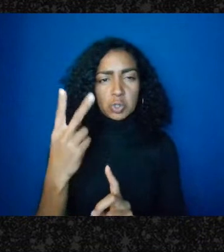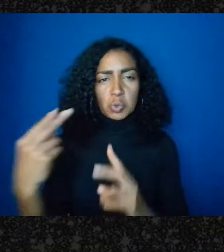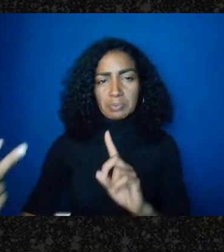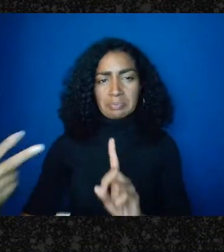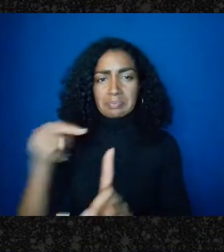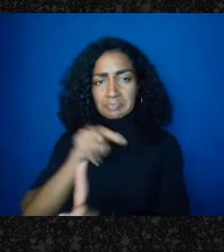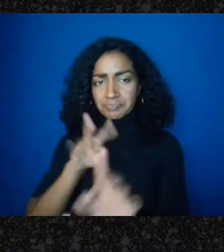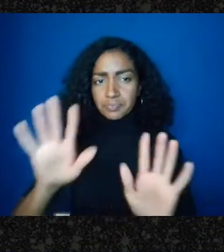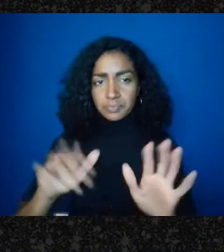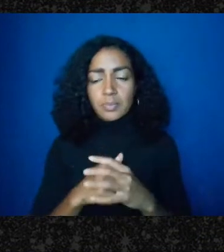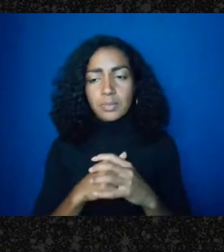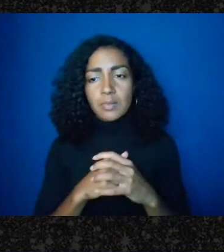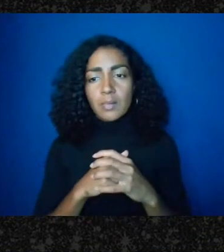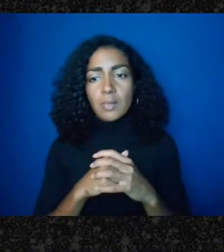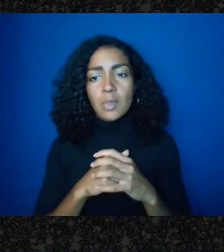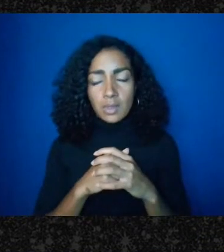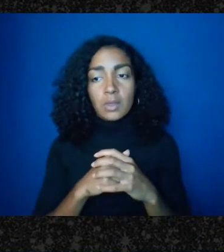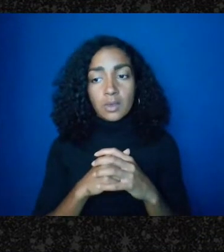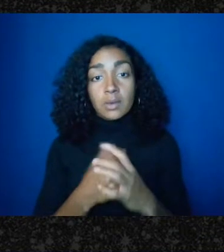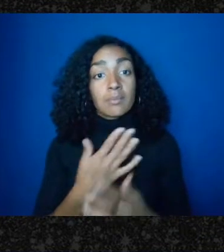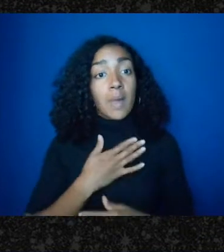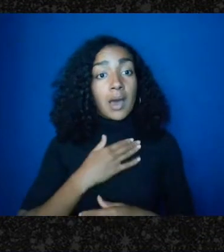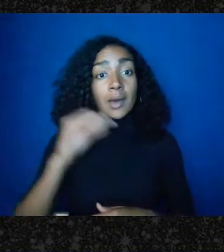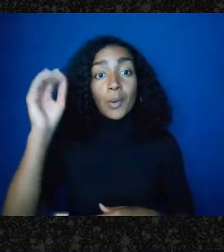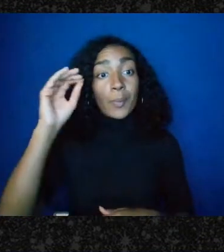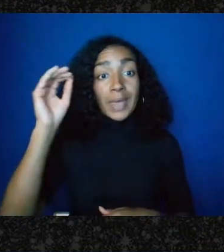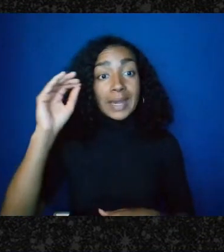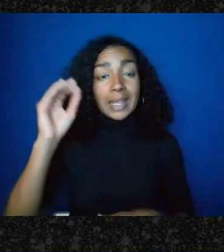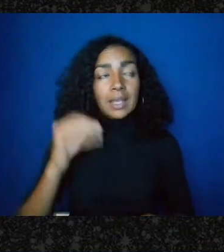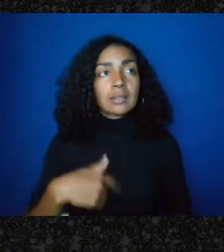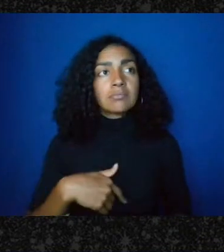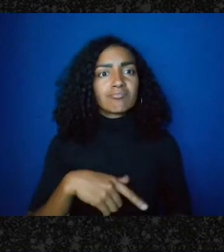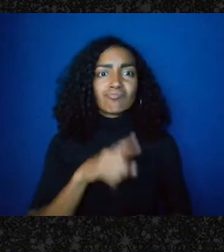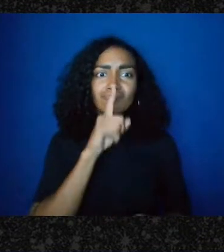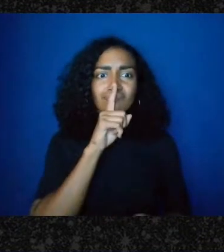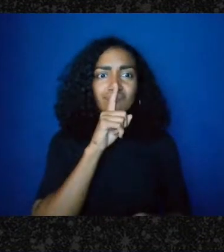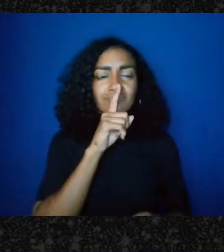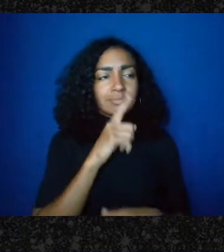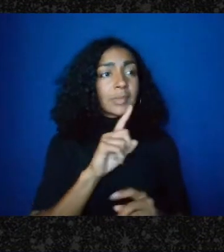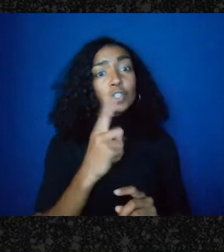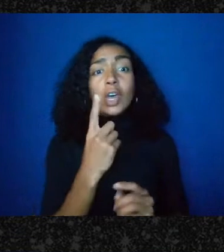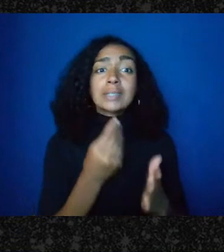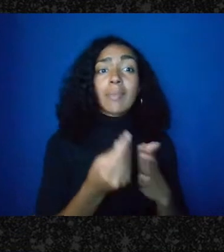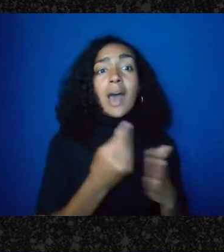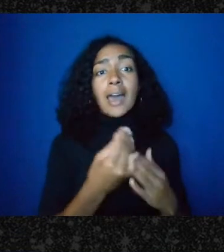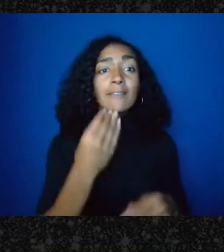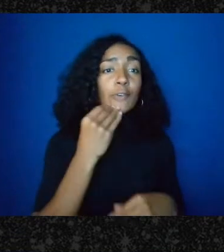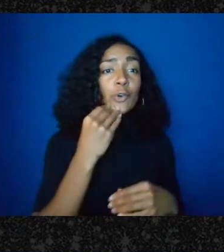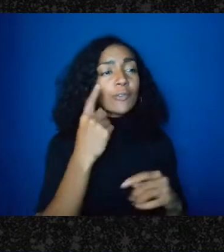you know, mutual aid isn't just buying groceries, you know, maybe we should be doing that too but